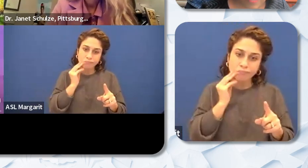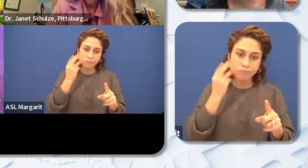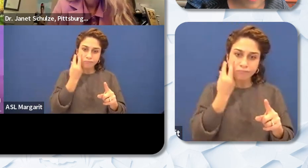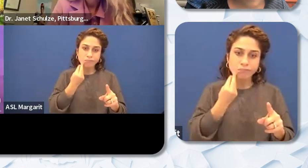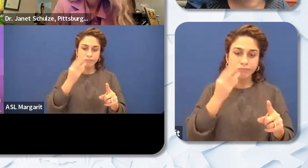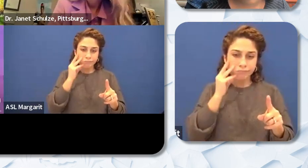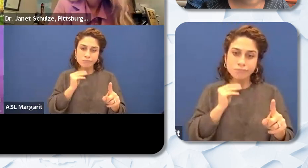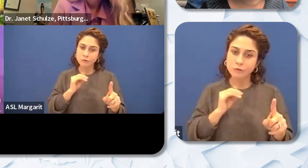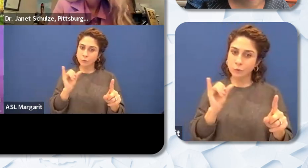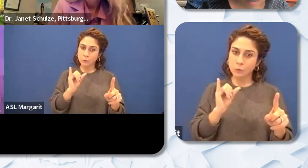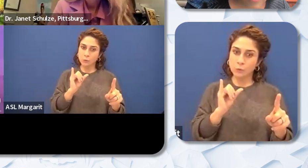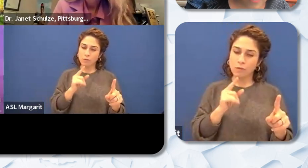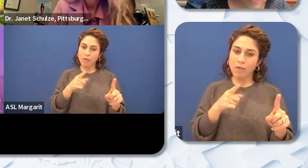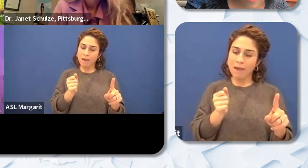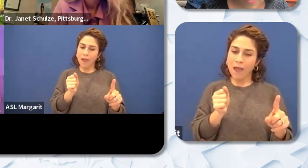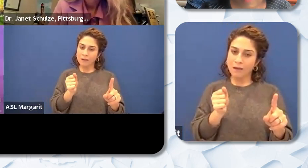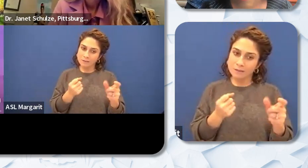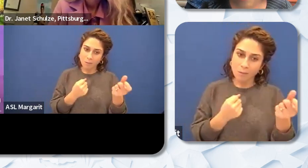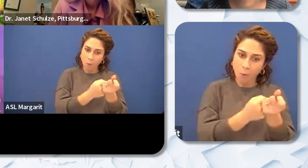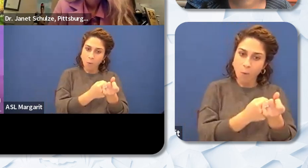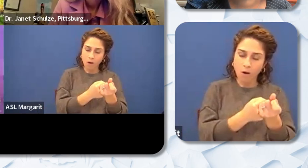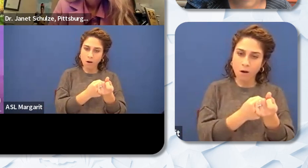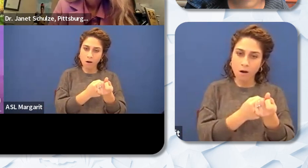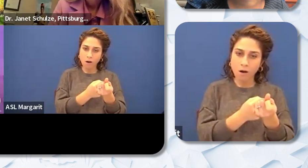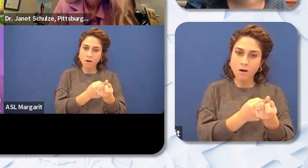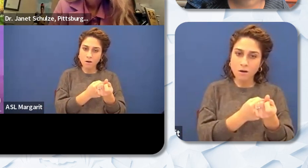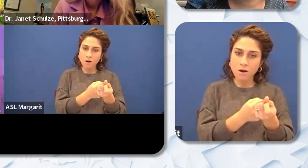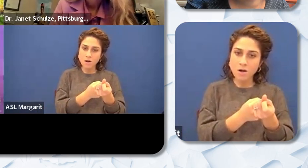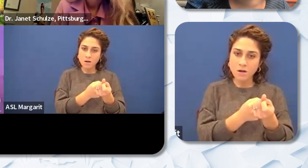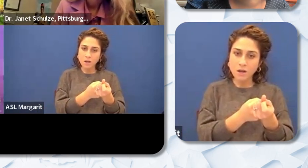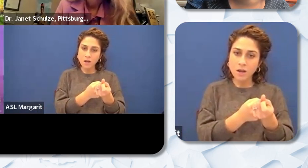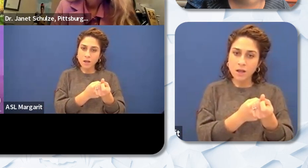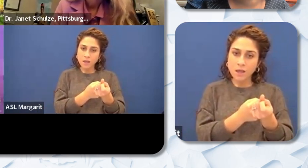themselves. They're able to support the you know the new teachers and make sure that you